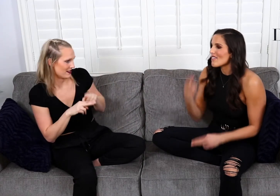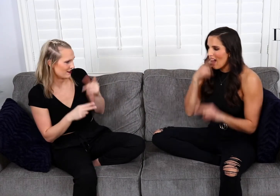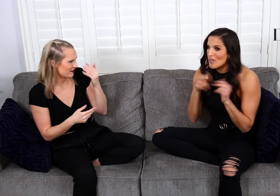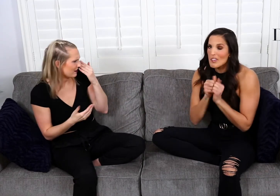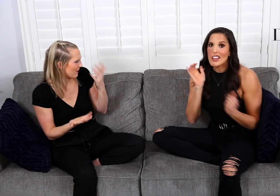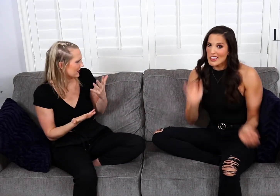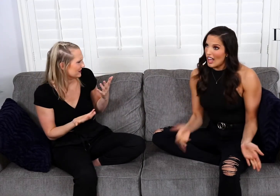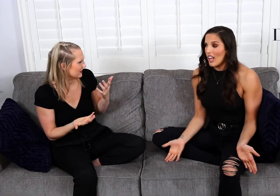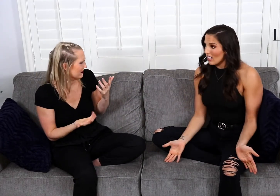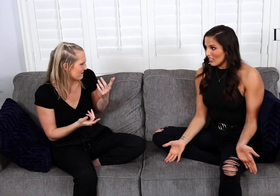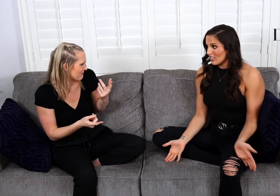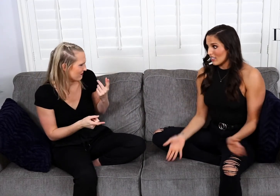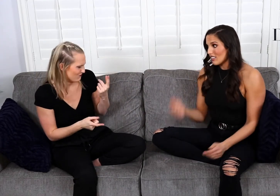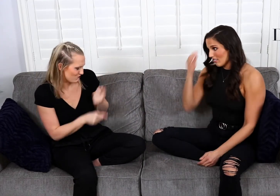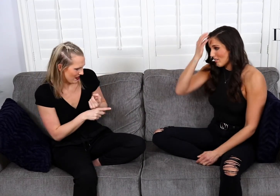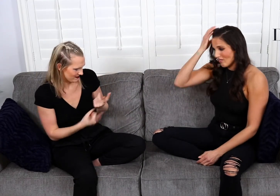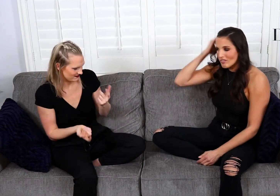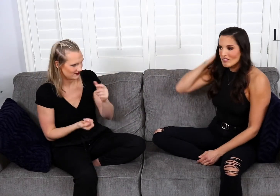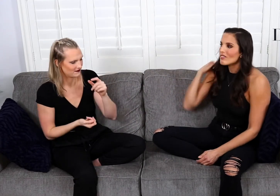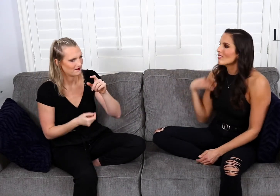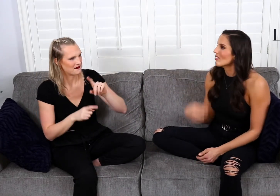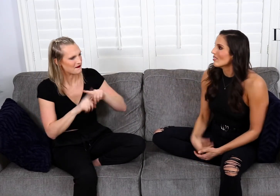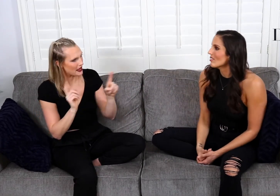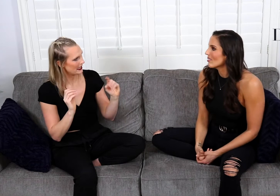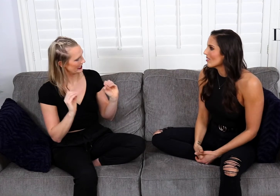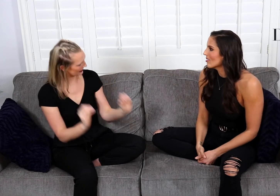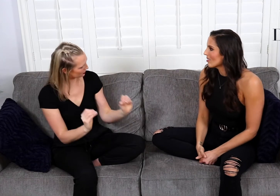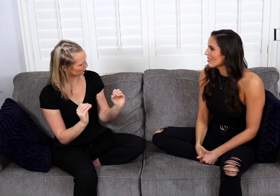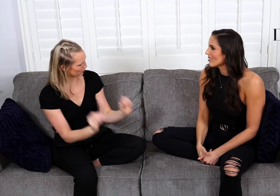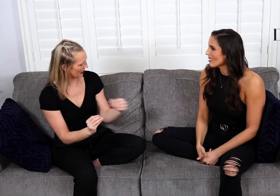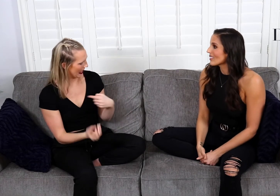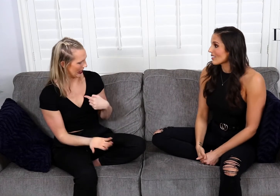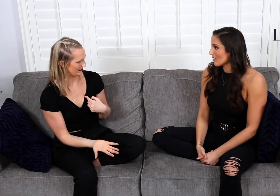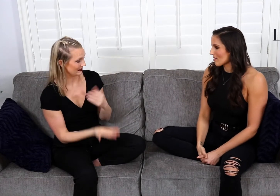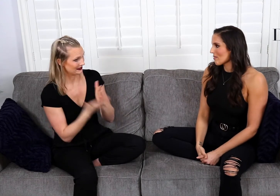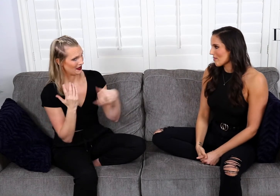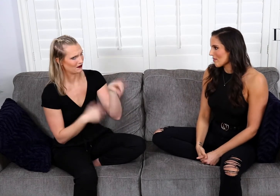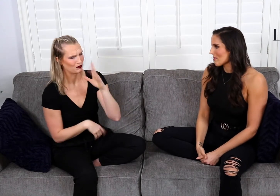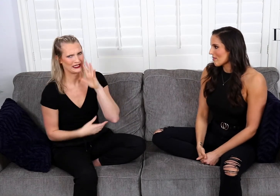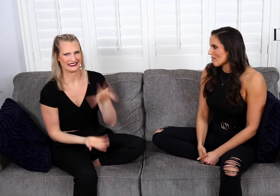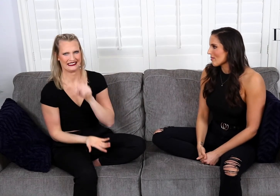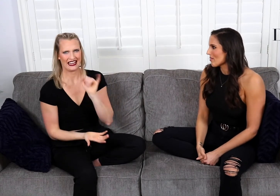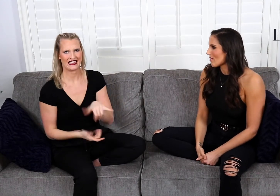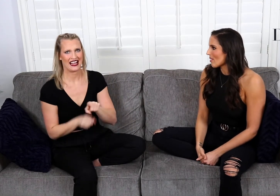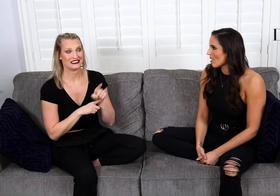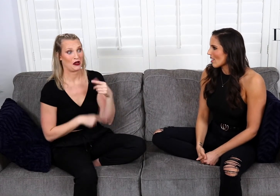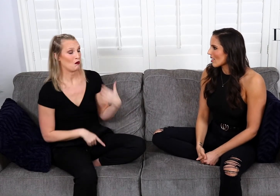and have some fun... - Have some fun! Yeah! Right, but legitimately teaching? Like some people take that and say,